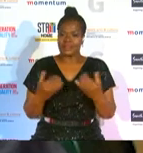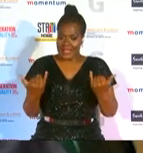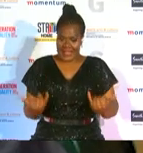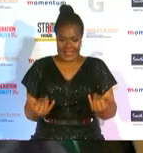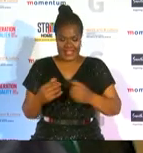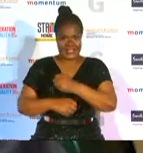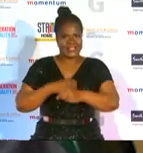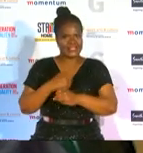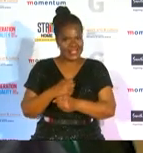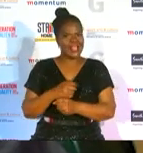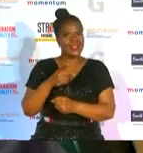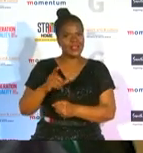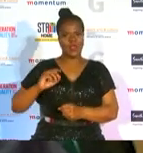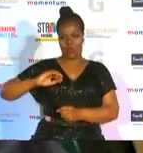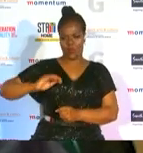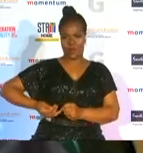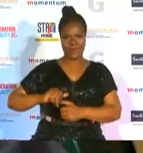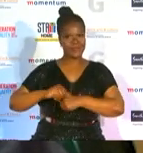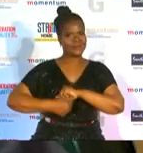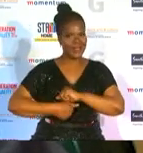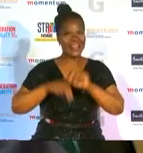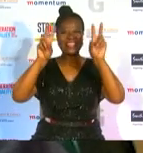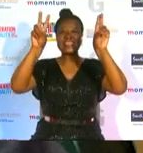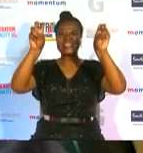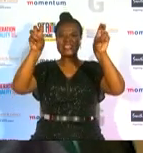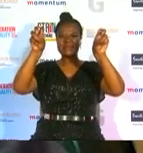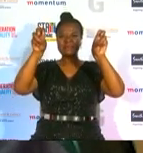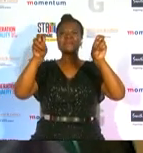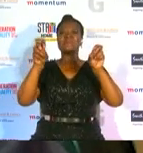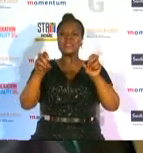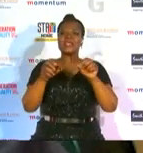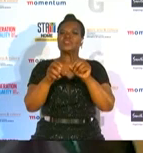is held under the theme generation equality